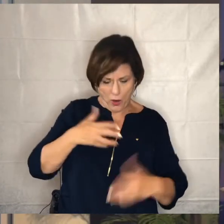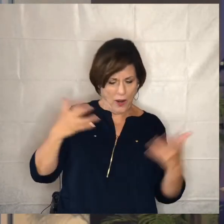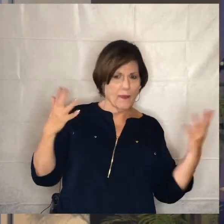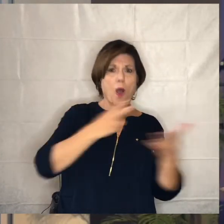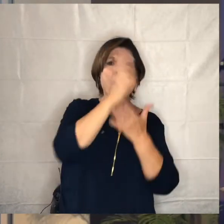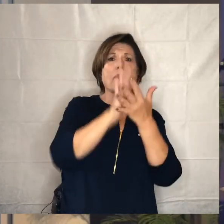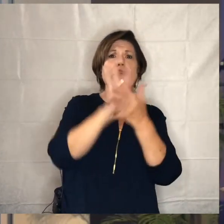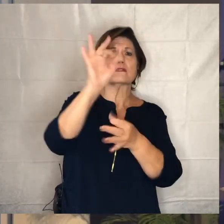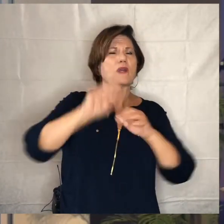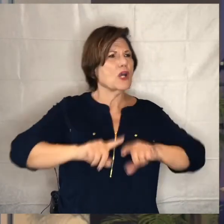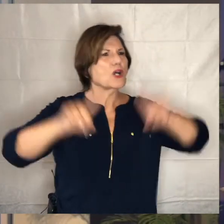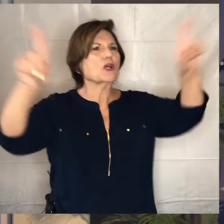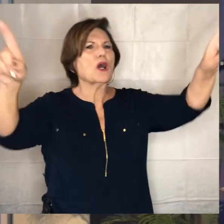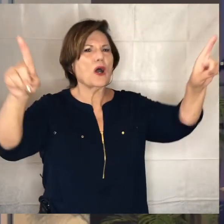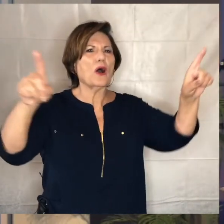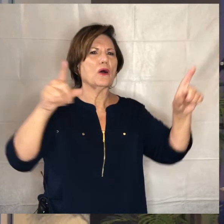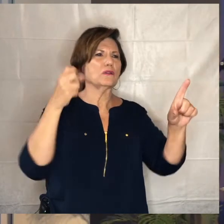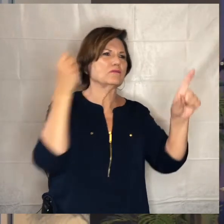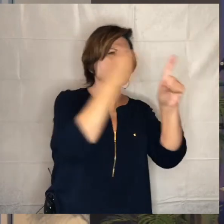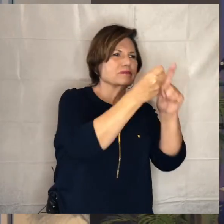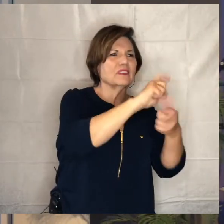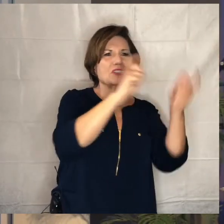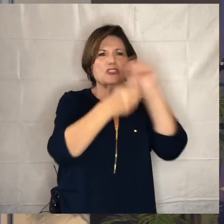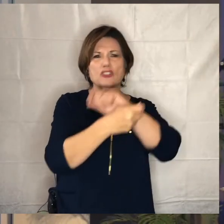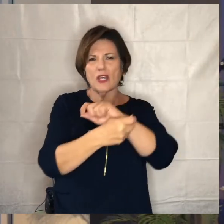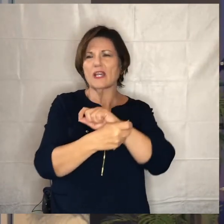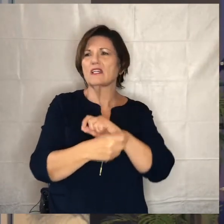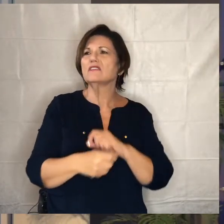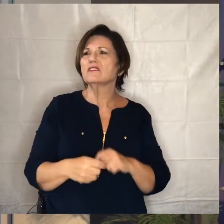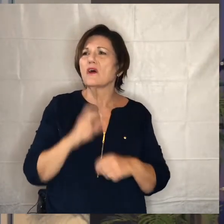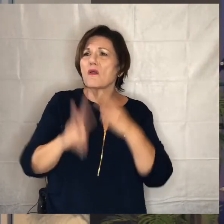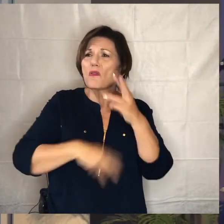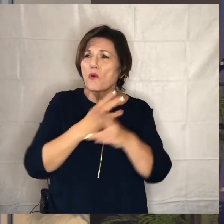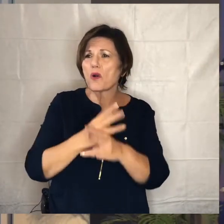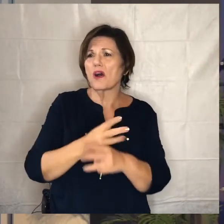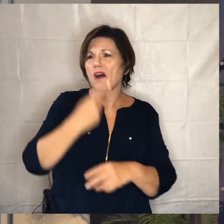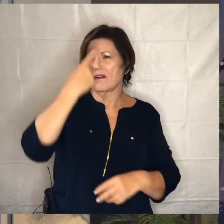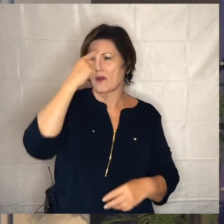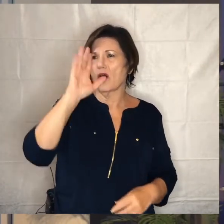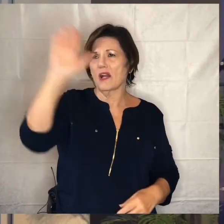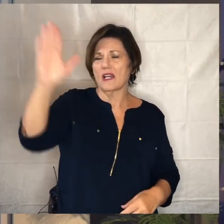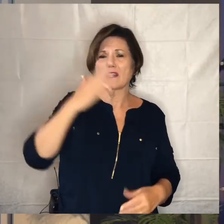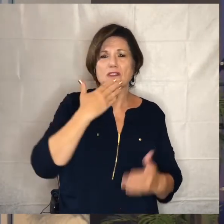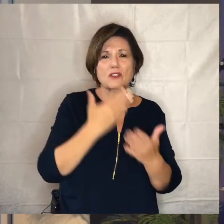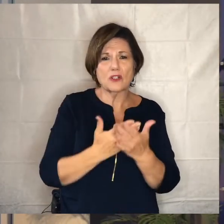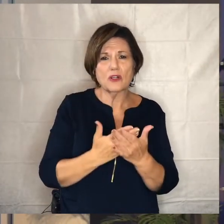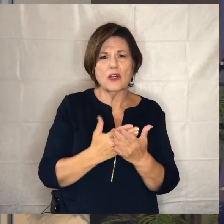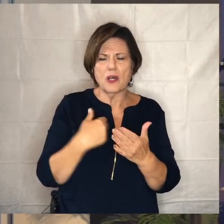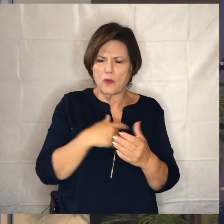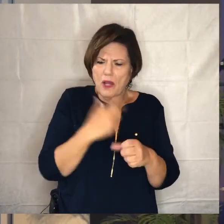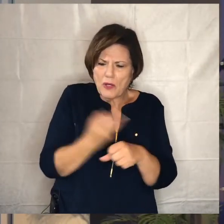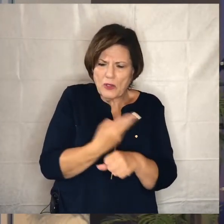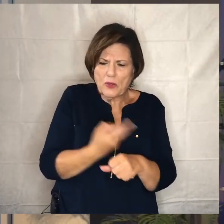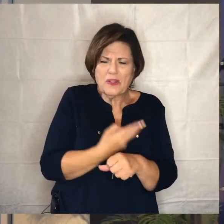to go and make a difference in the world to change it for the good and that we want to use every ounce of